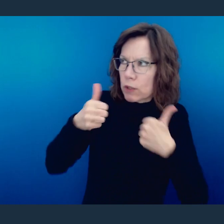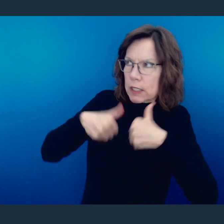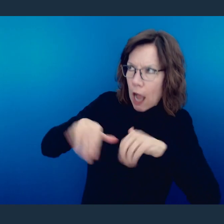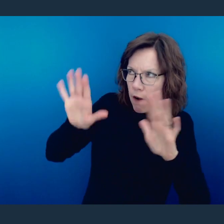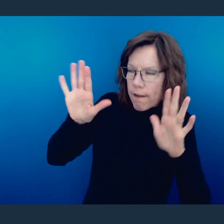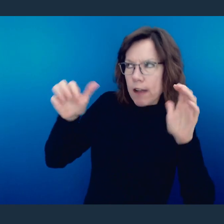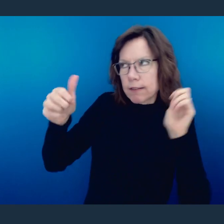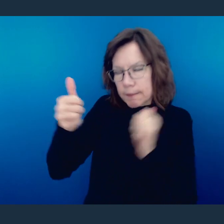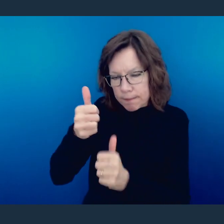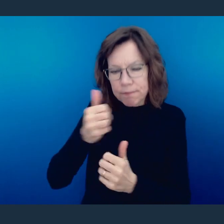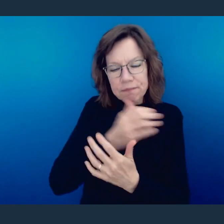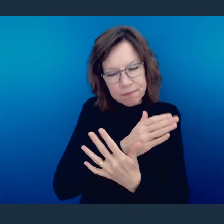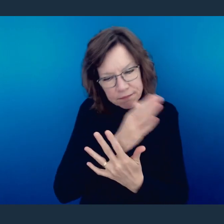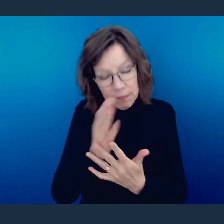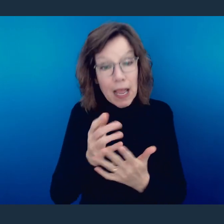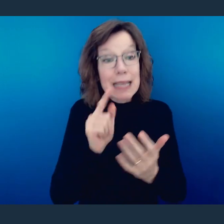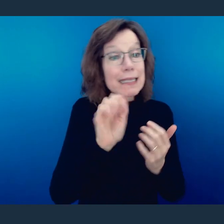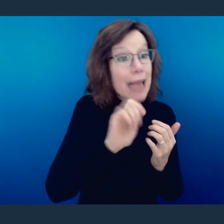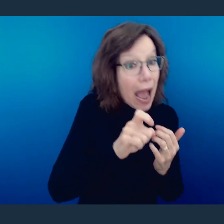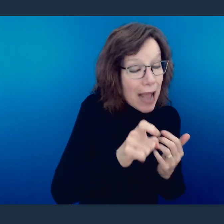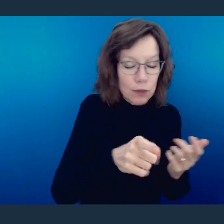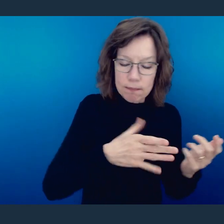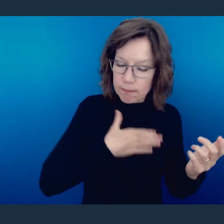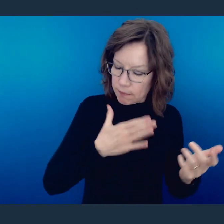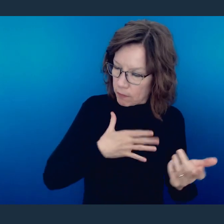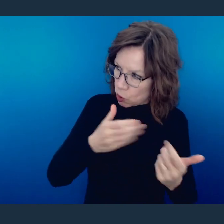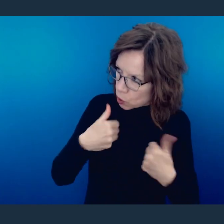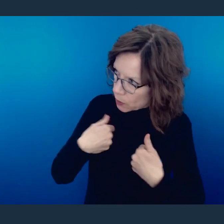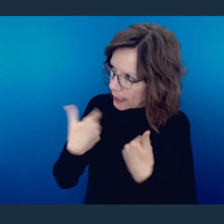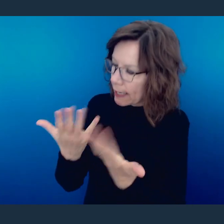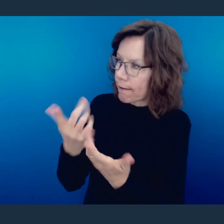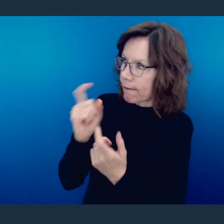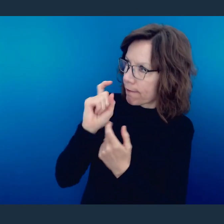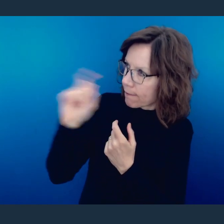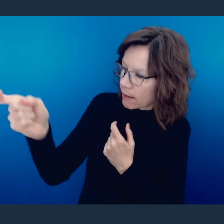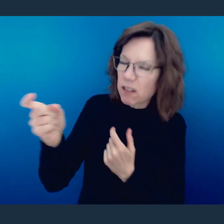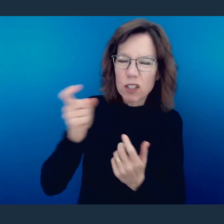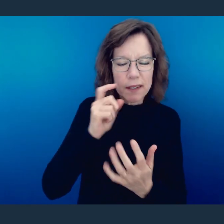handle themselves up to and including in taxes and things of that nature.